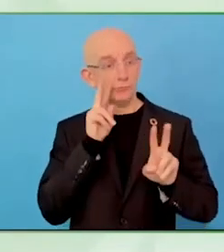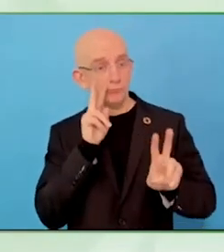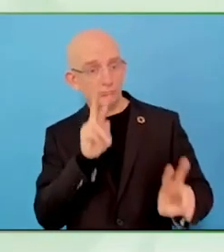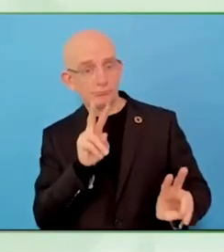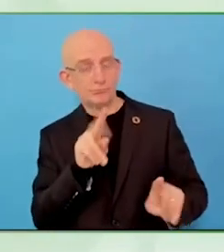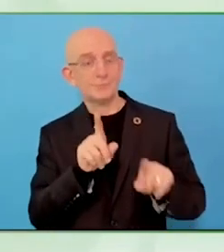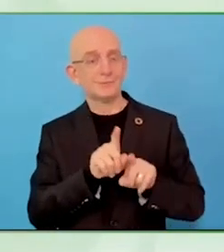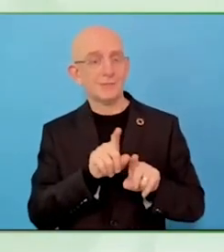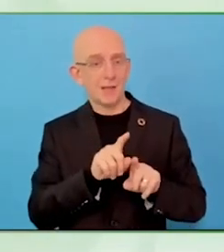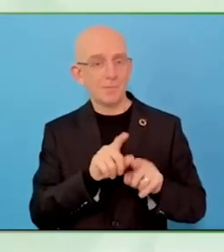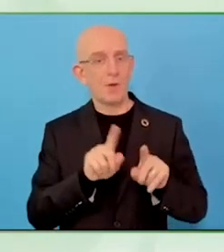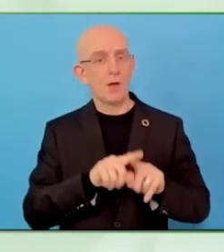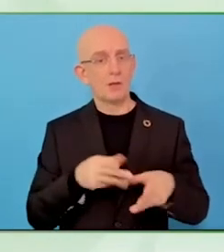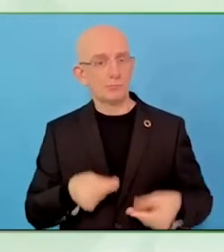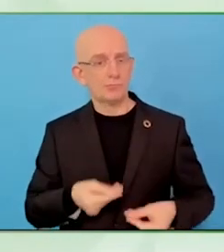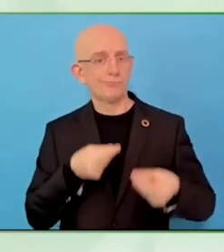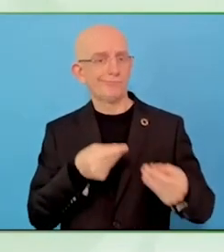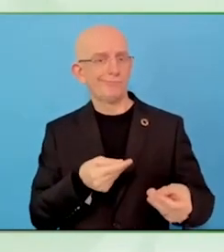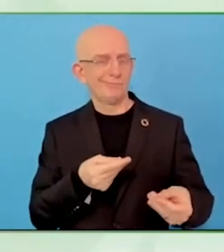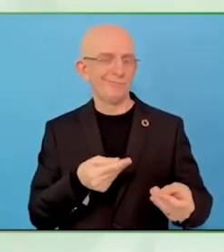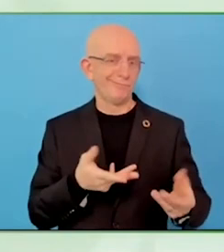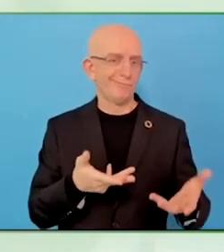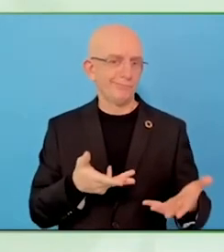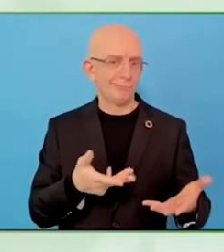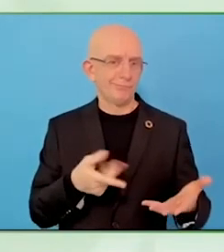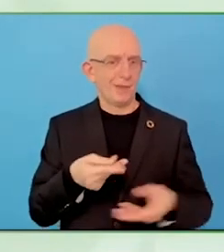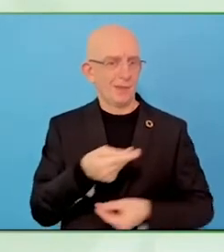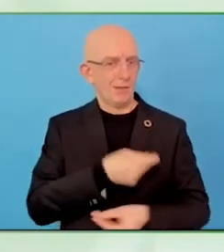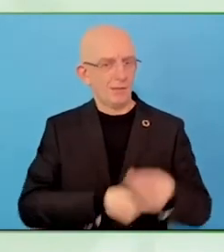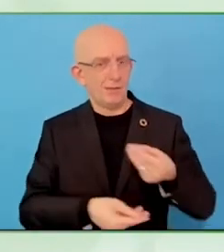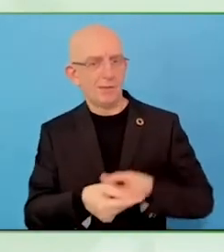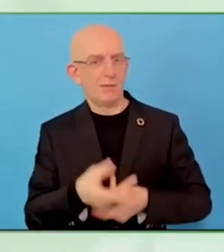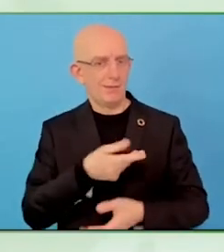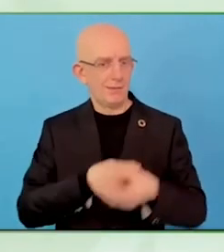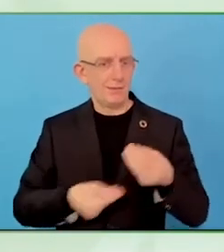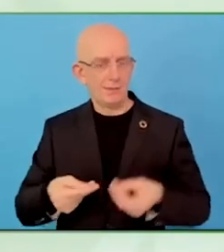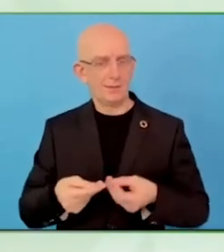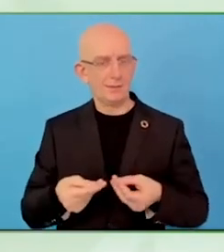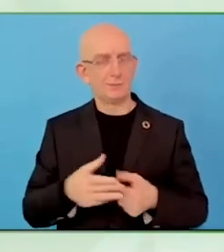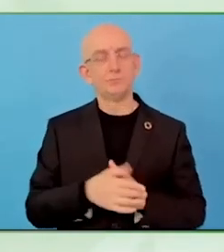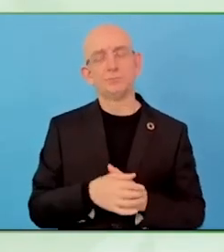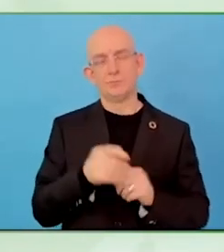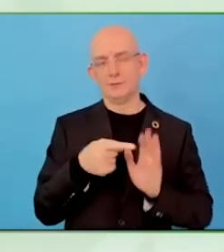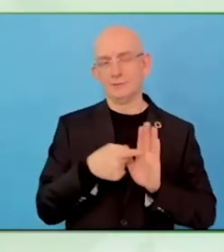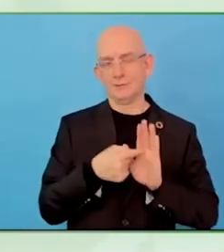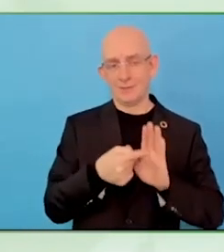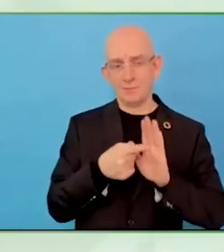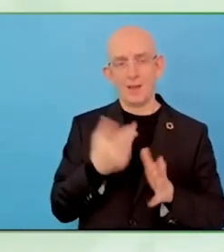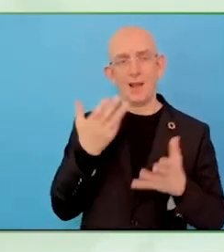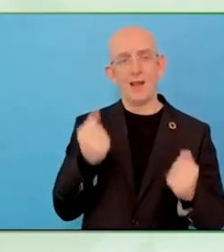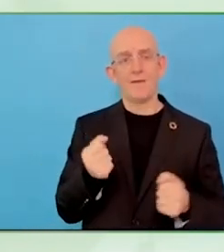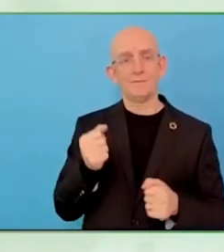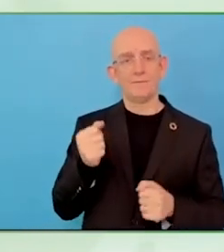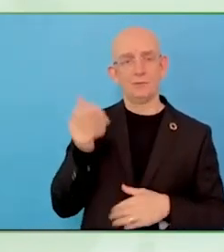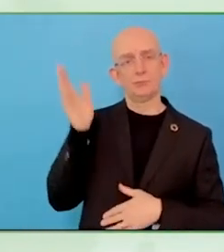You can imagine how we can, in this way, start to challenge and change stereotypes about the abilities of people.